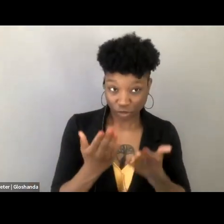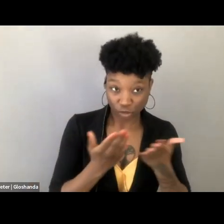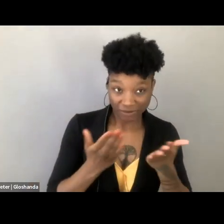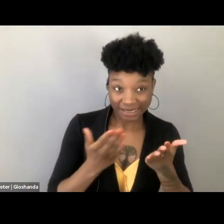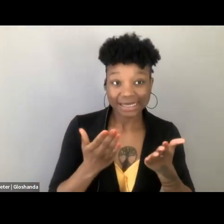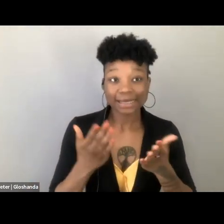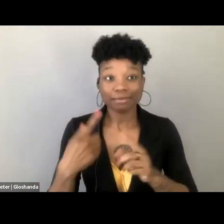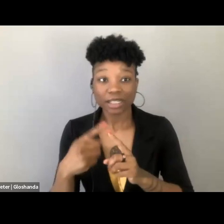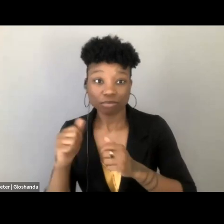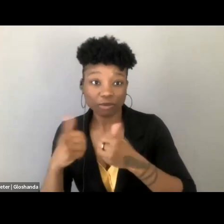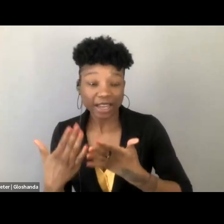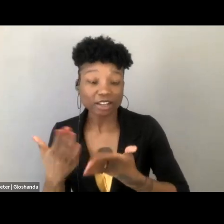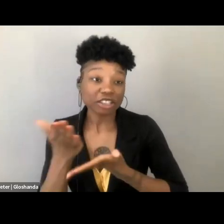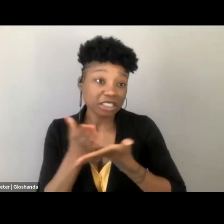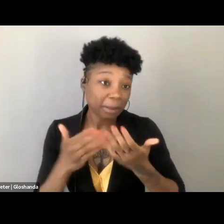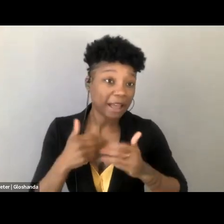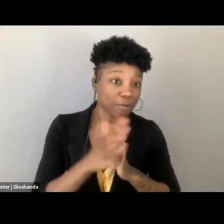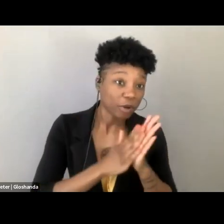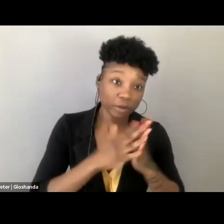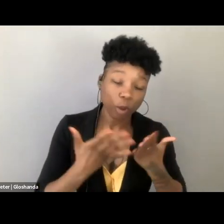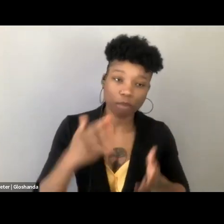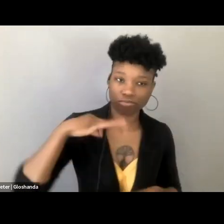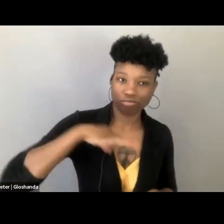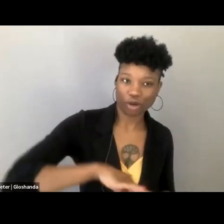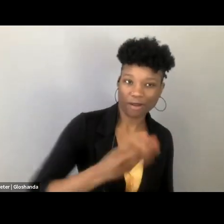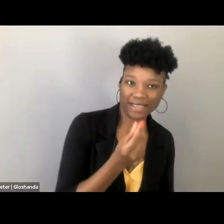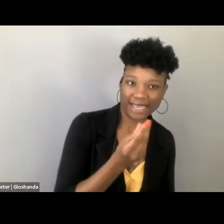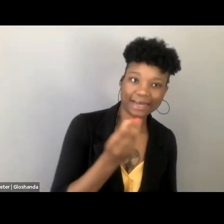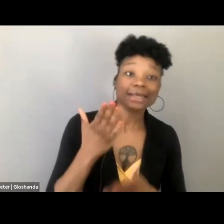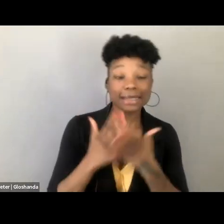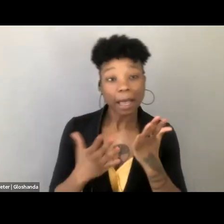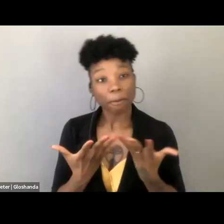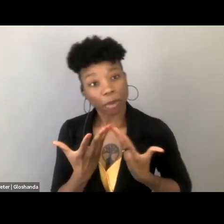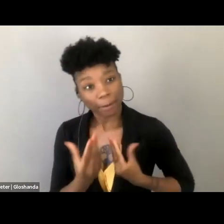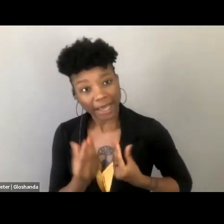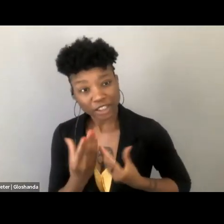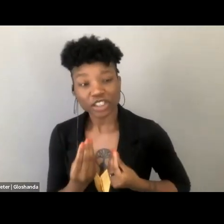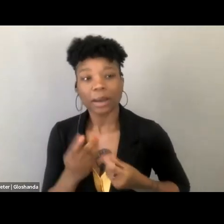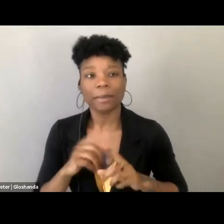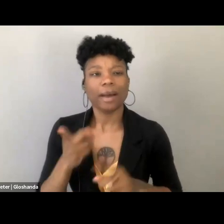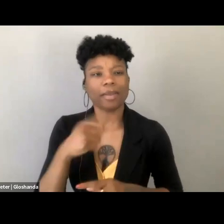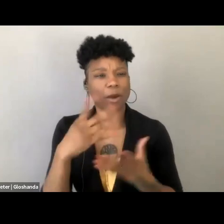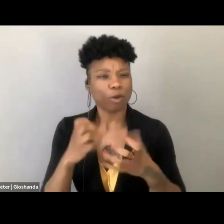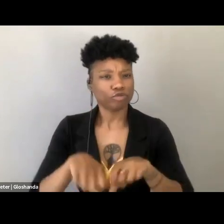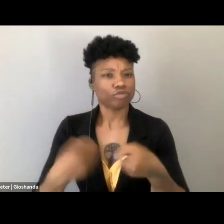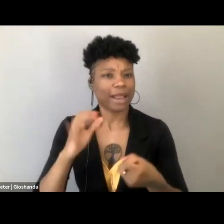some of them were motivated by profit, many by compassion, sought to break the information choke hold of Comstock laws